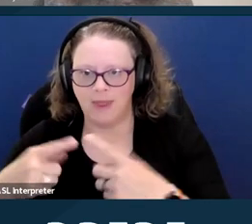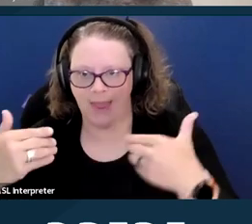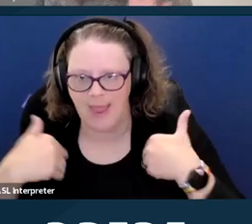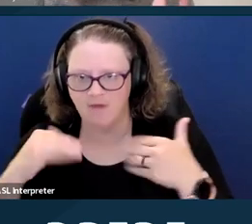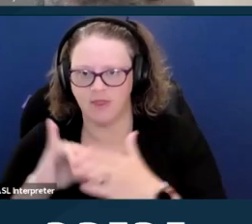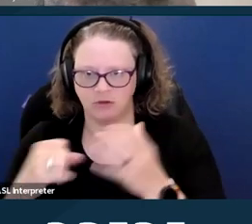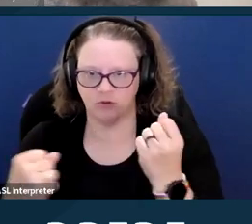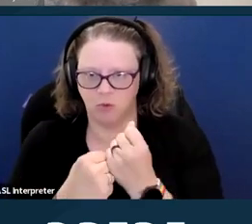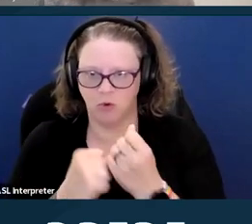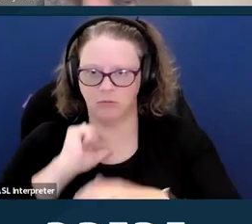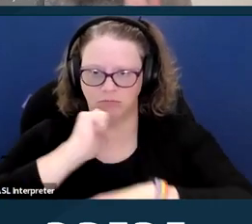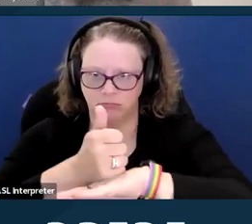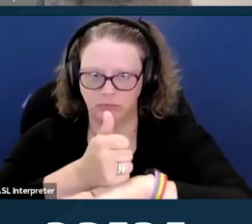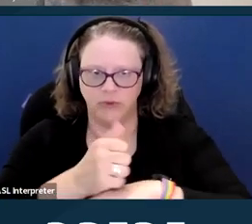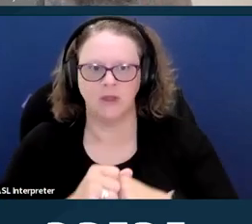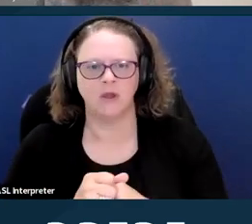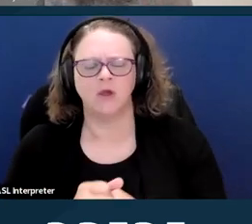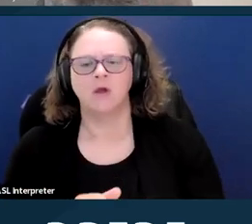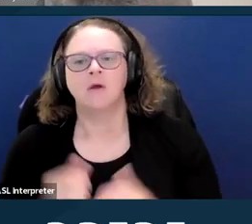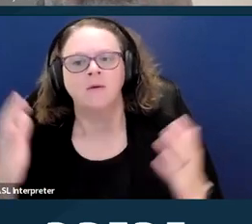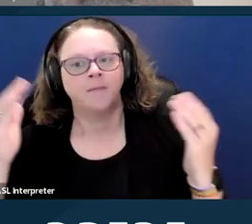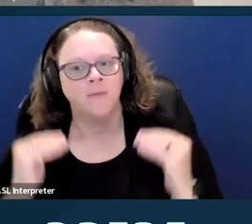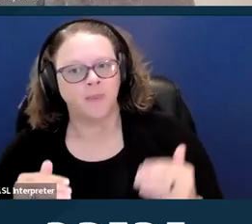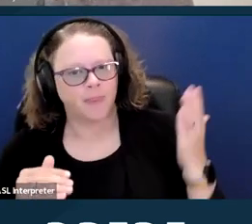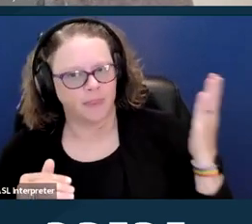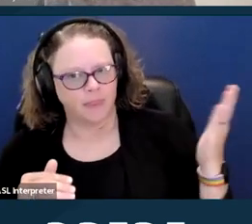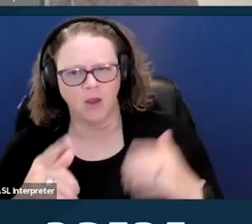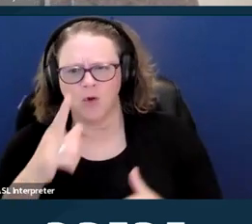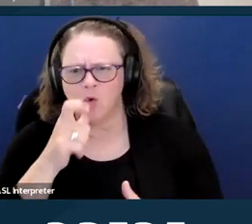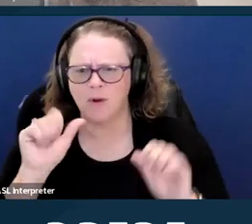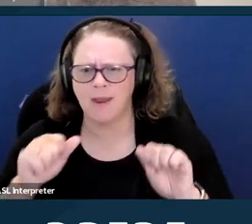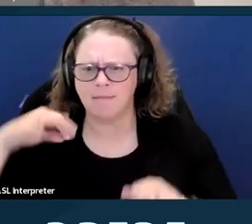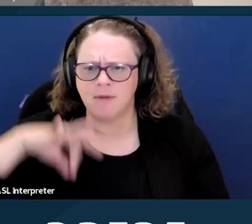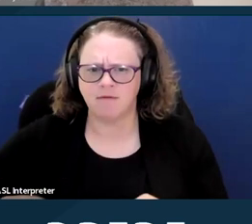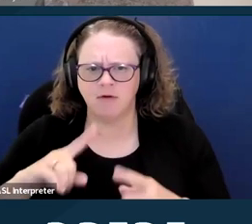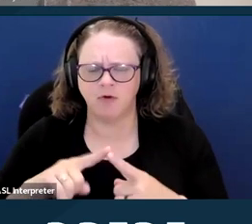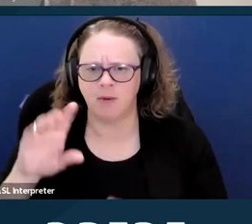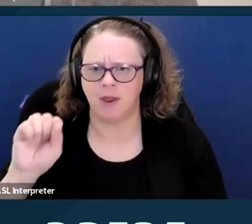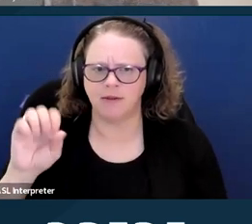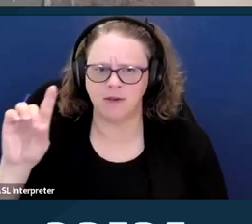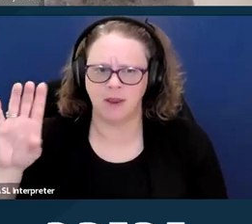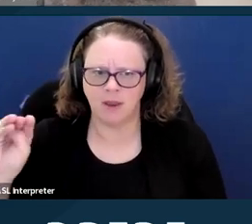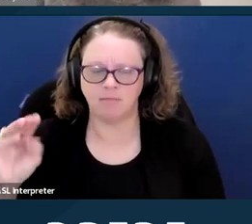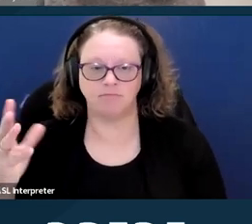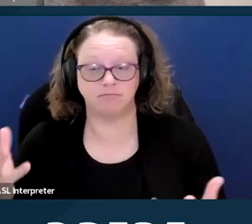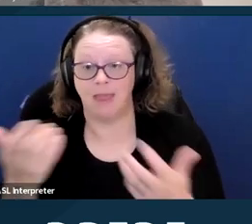that we trust when we're making important decisions, but supportive decision-making may be especially helpful